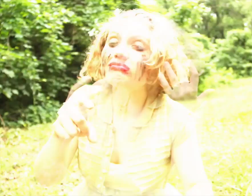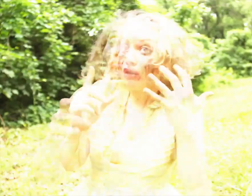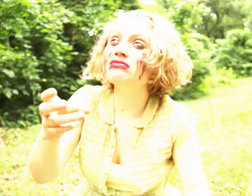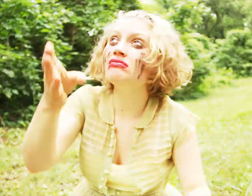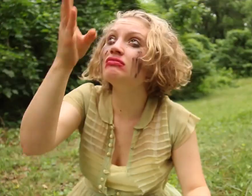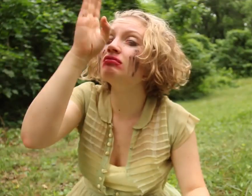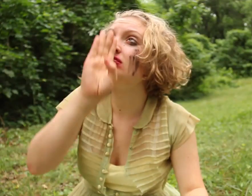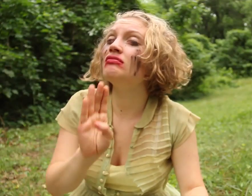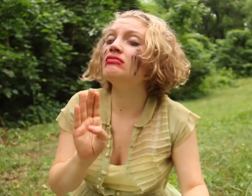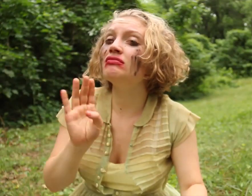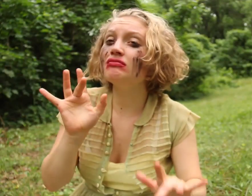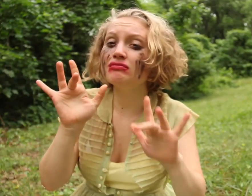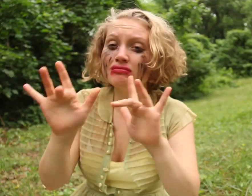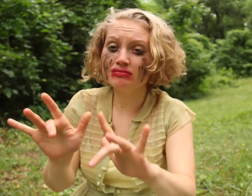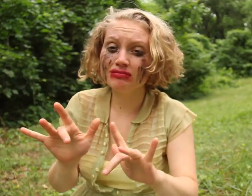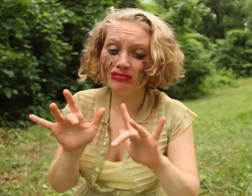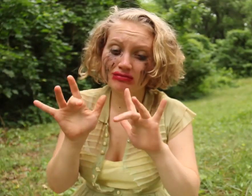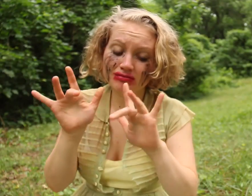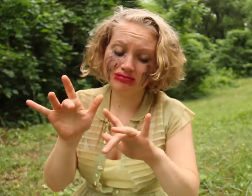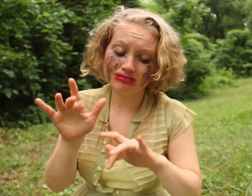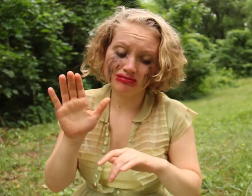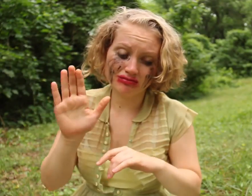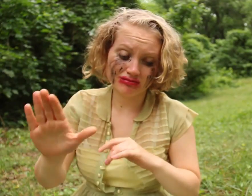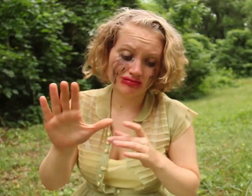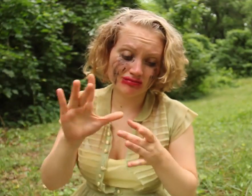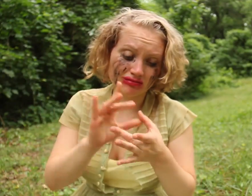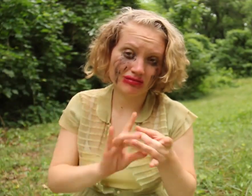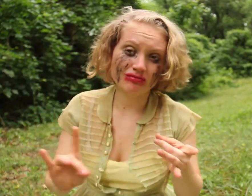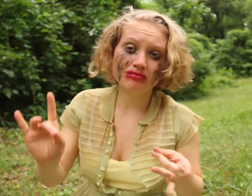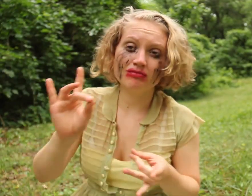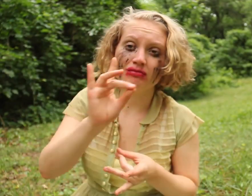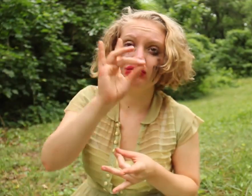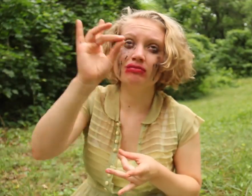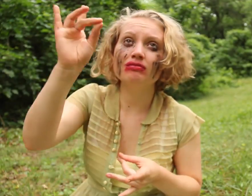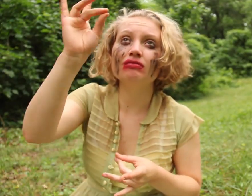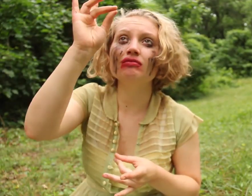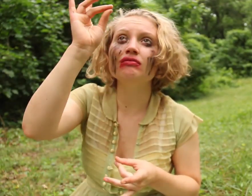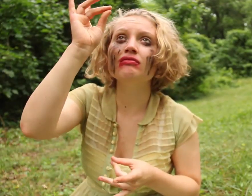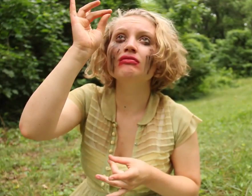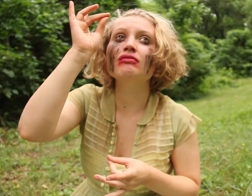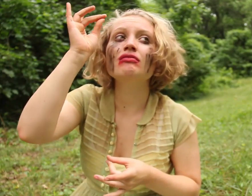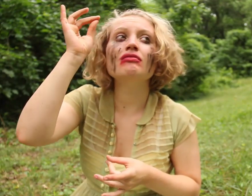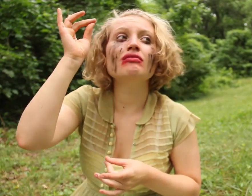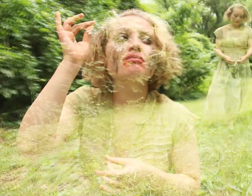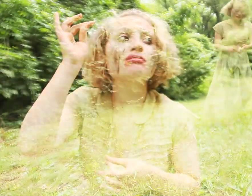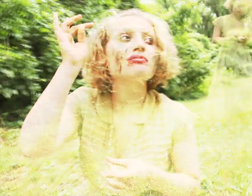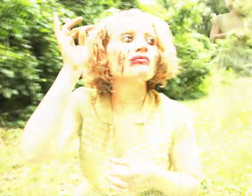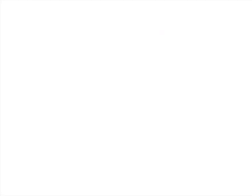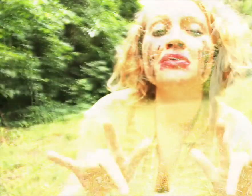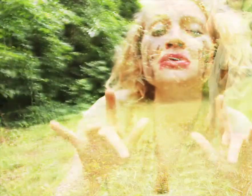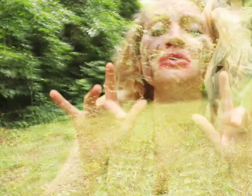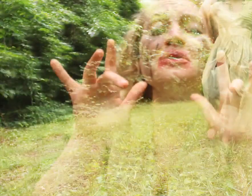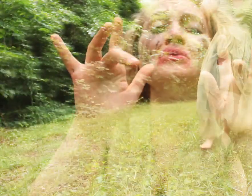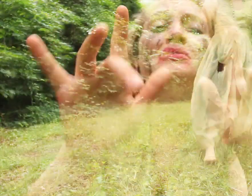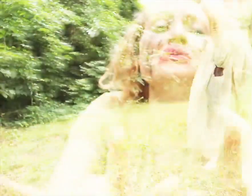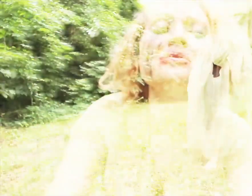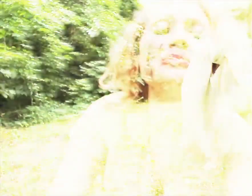God ha' mercy on his soul! God be wi' you.